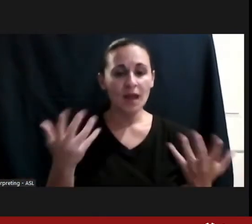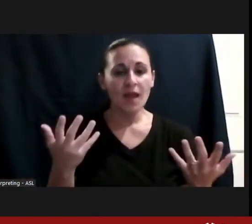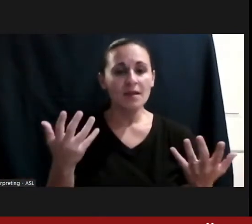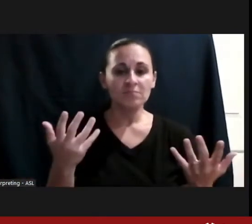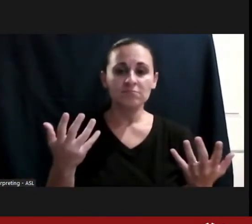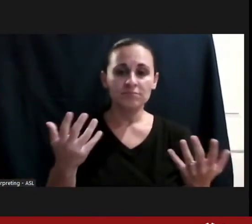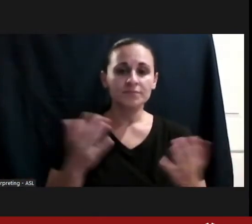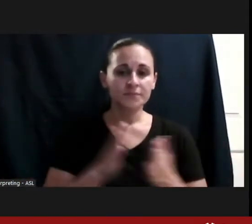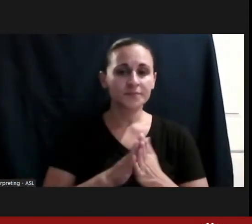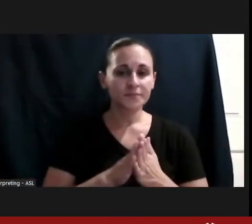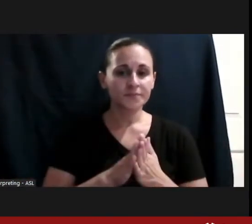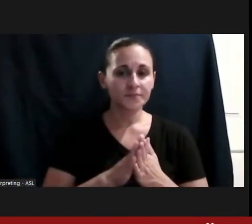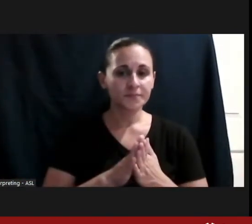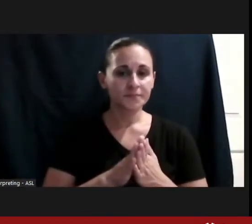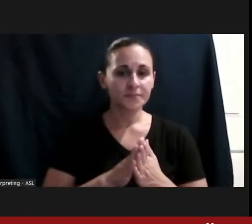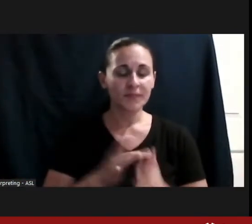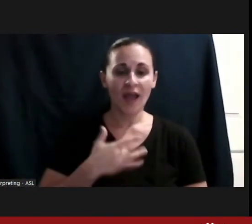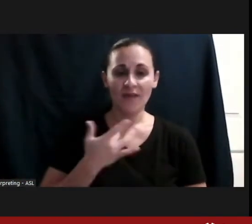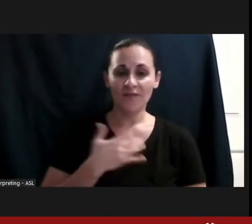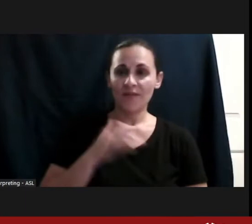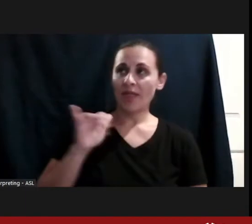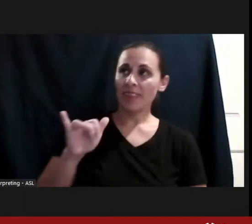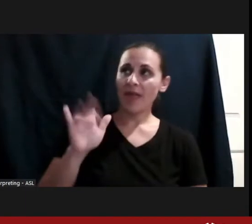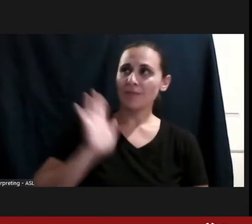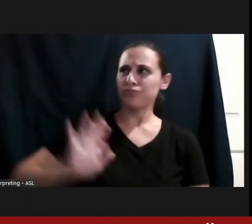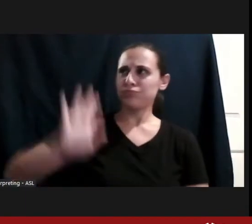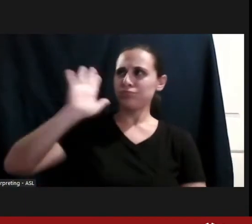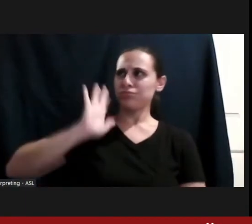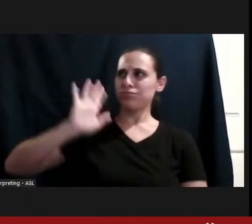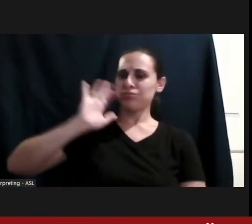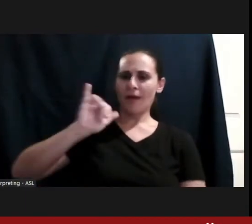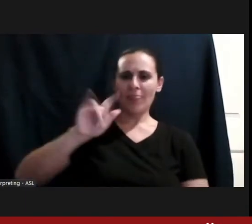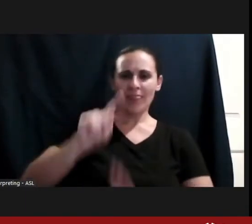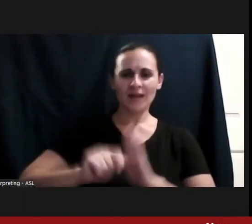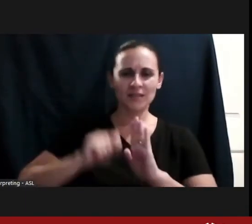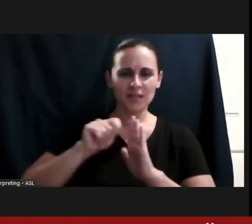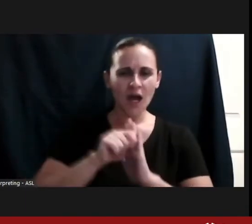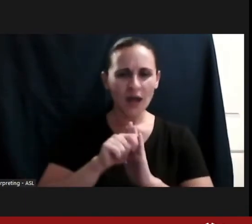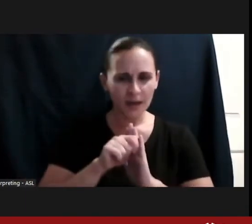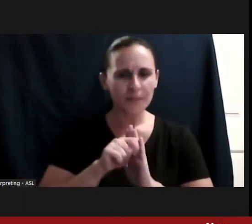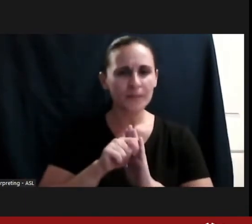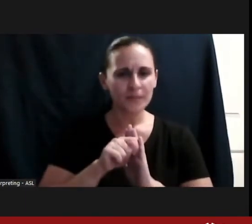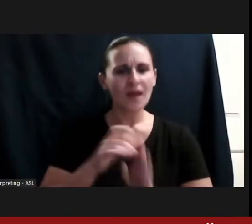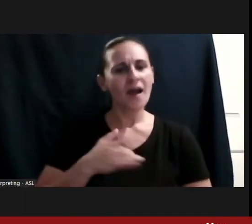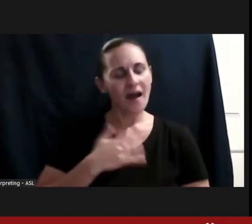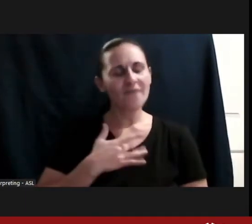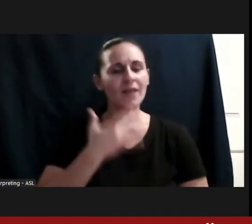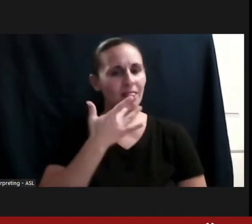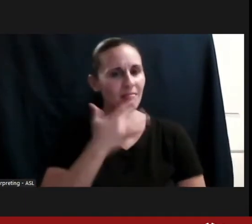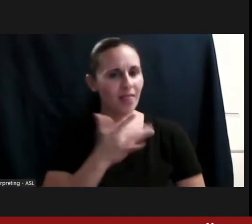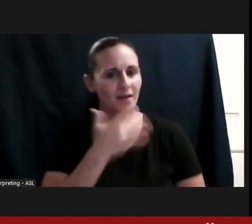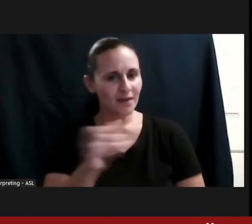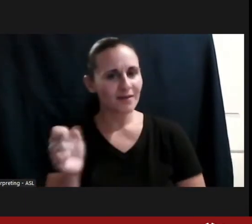that even in that early time, I do feel very fortunate, because although there was not yet